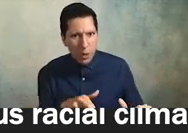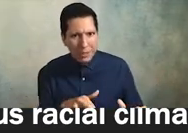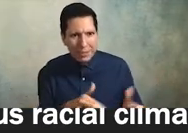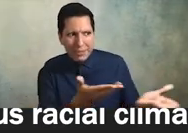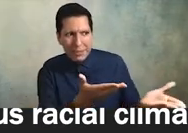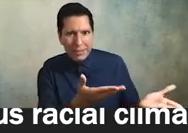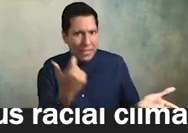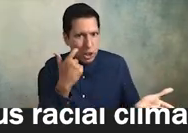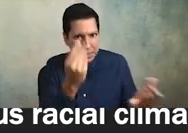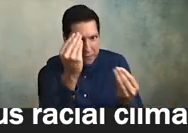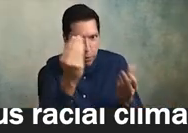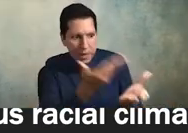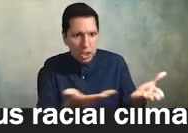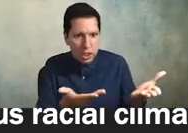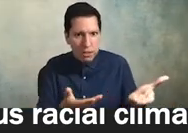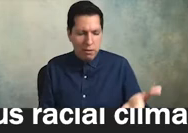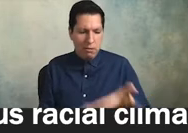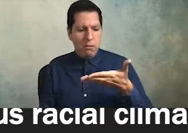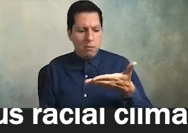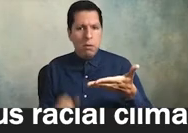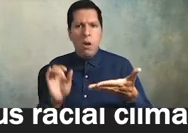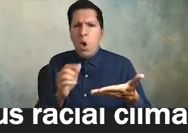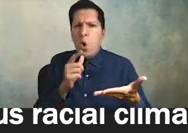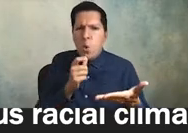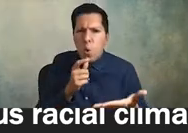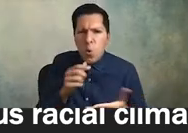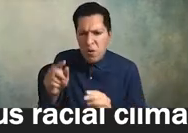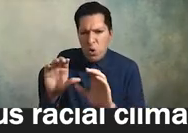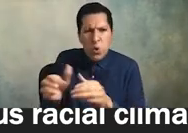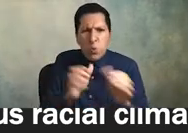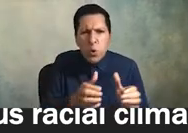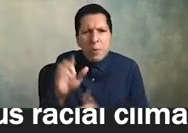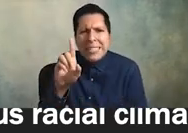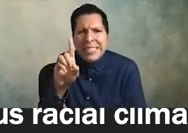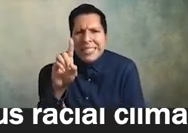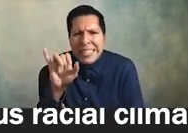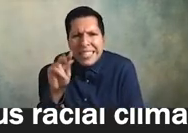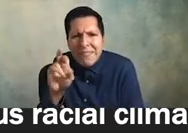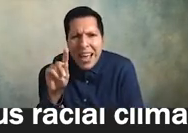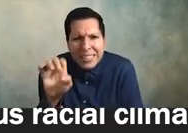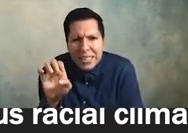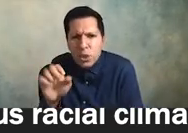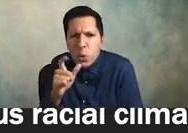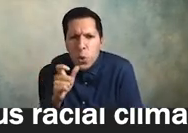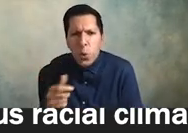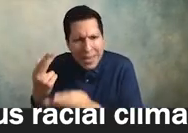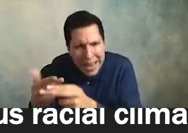gave you who are the the disadvantaged in the underserved name them name the conditions that